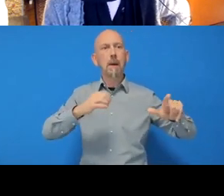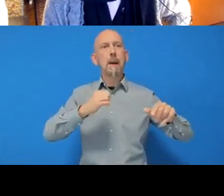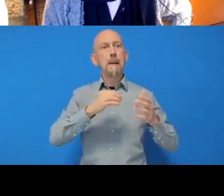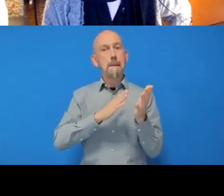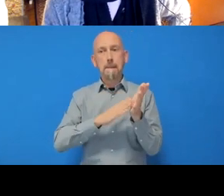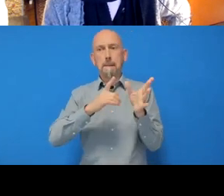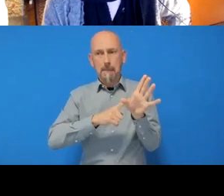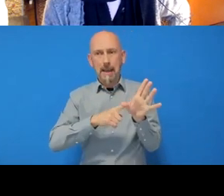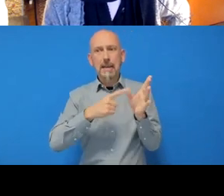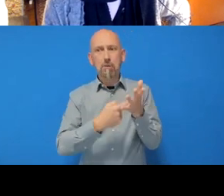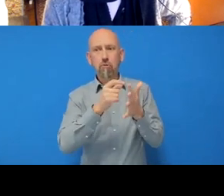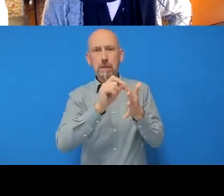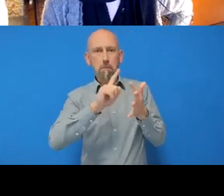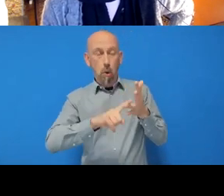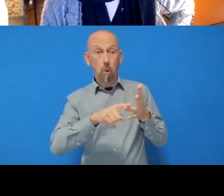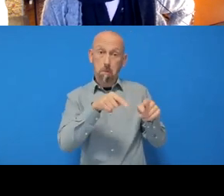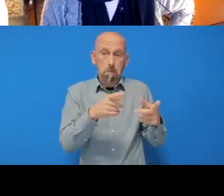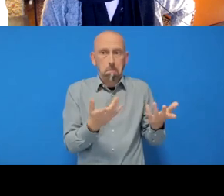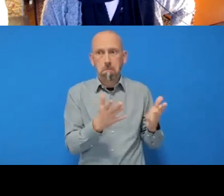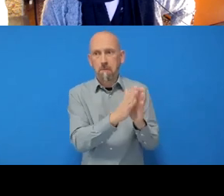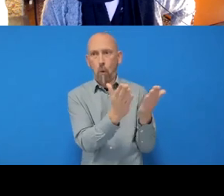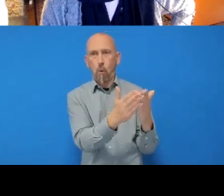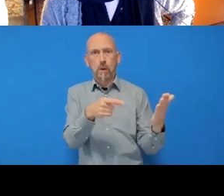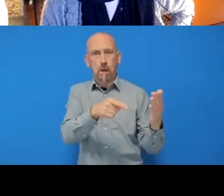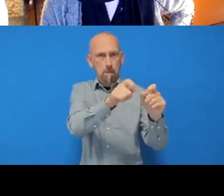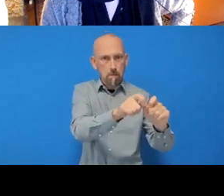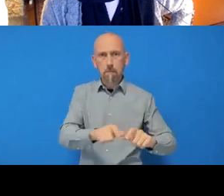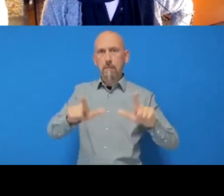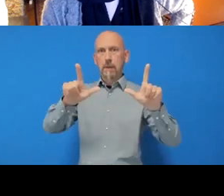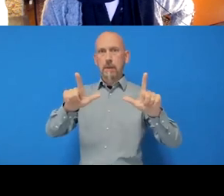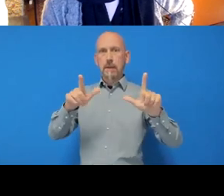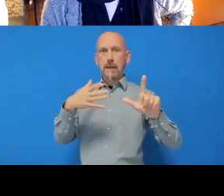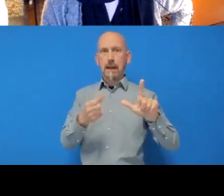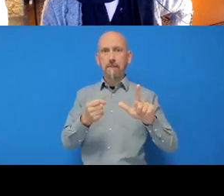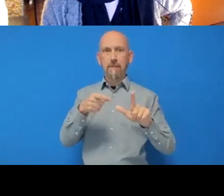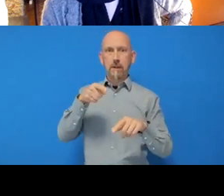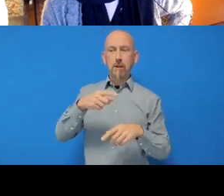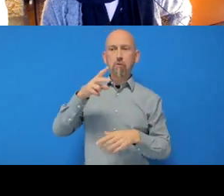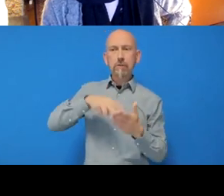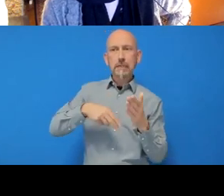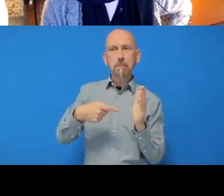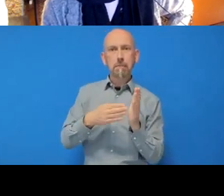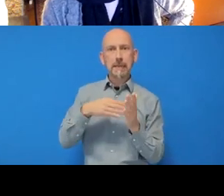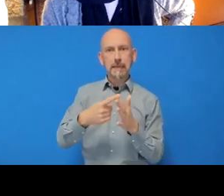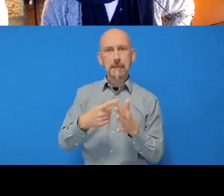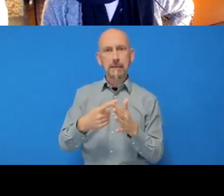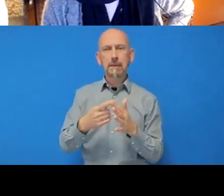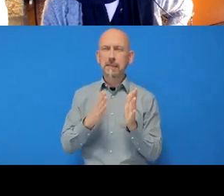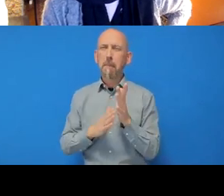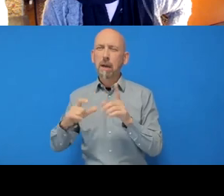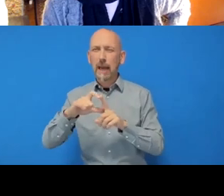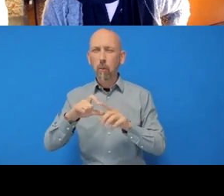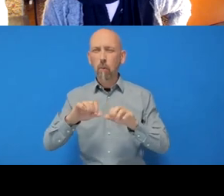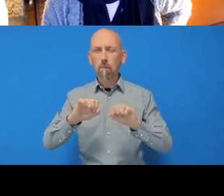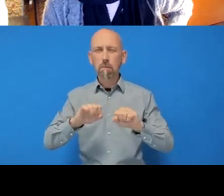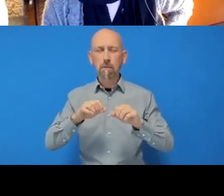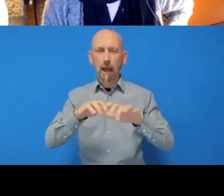oh sorry, it’s a Markdown file, so for me that opens by default with, like, a Notepad text editor.